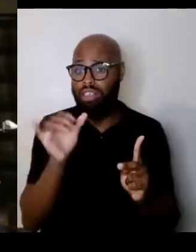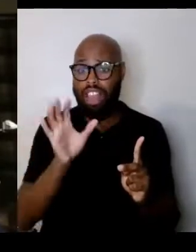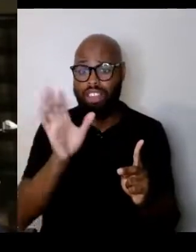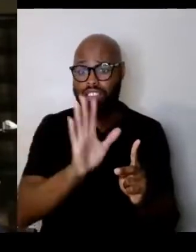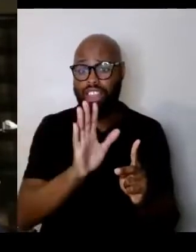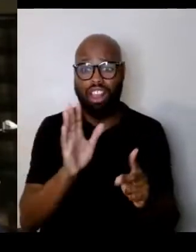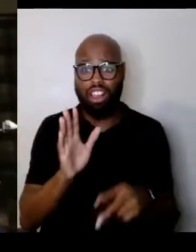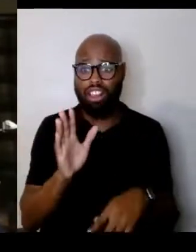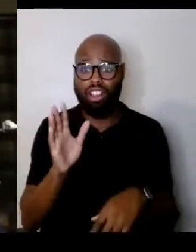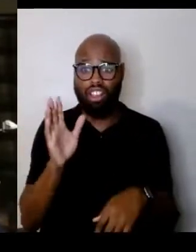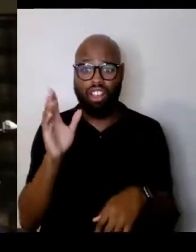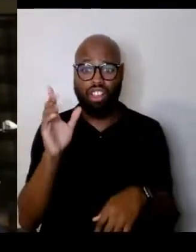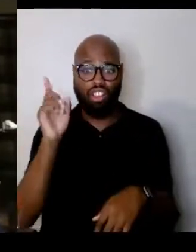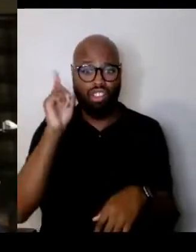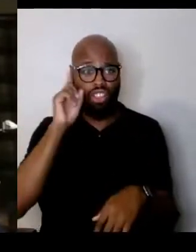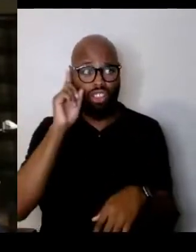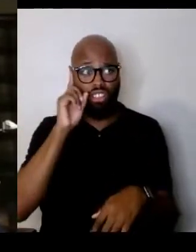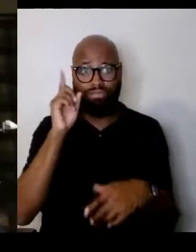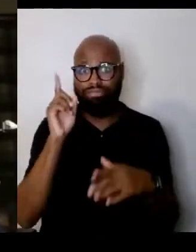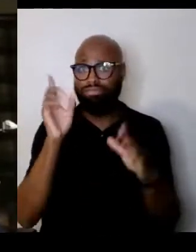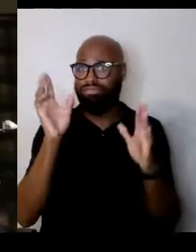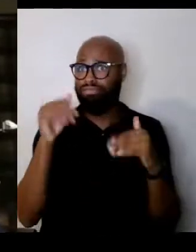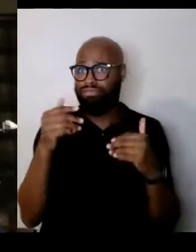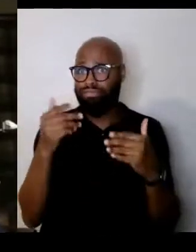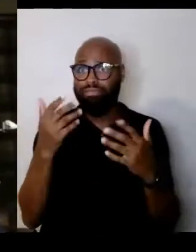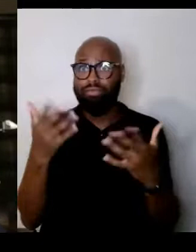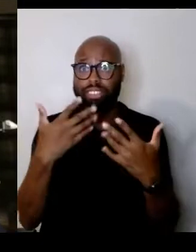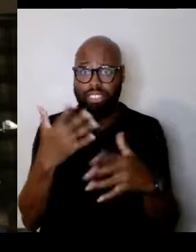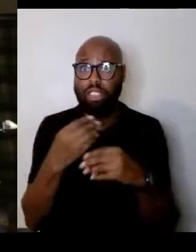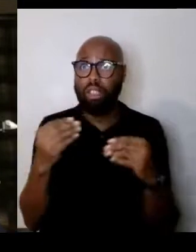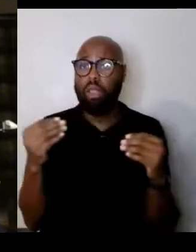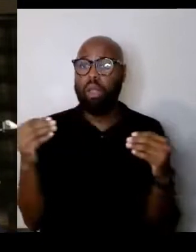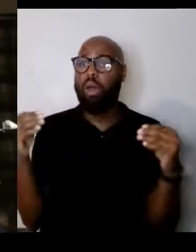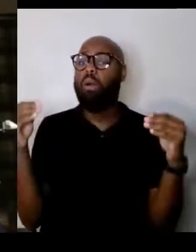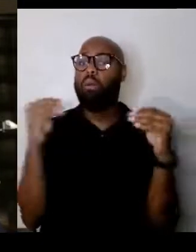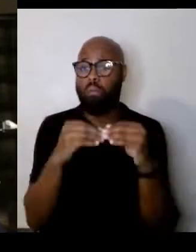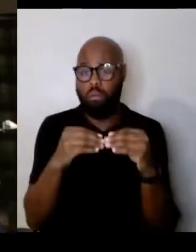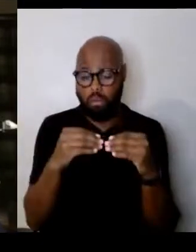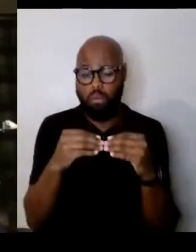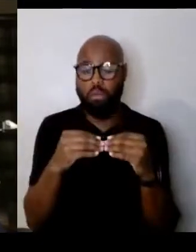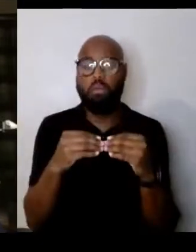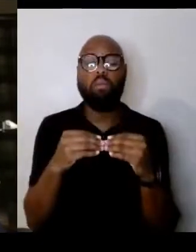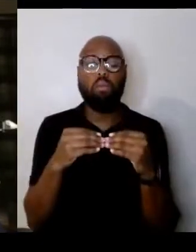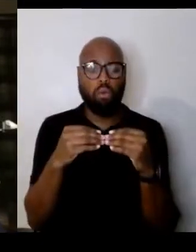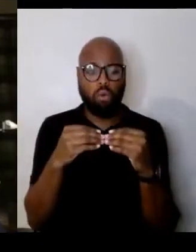gets you more idea of what they stand for, what their beliefs are